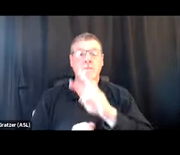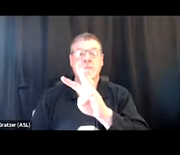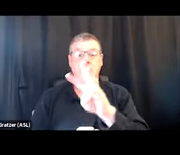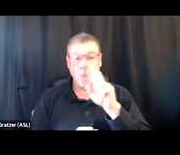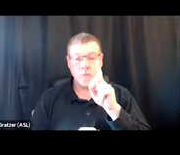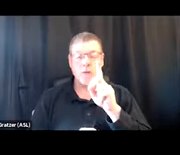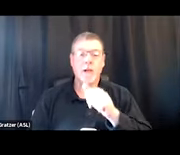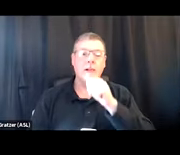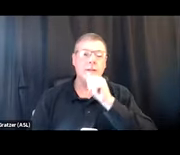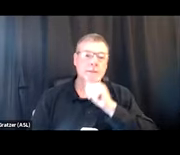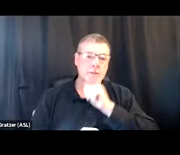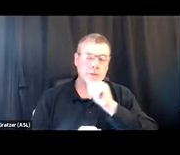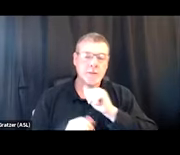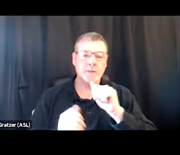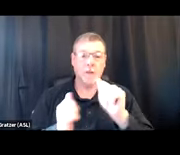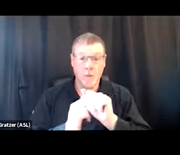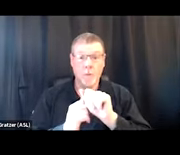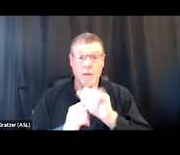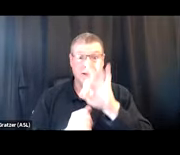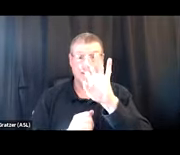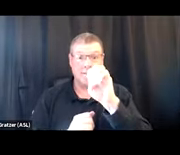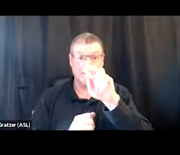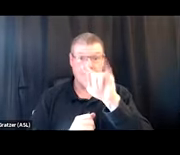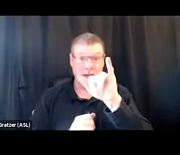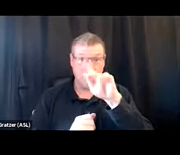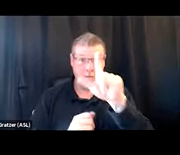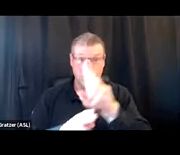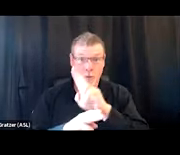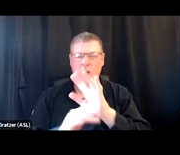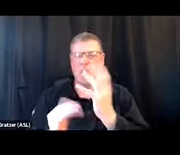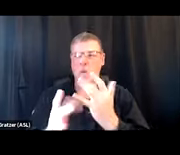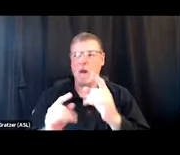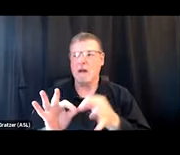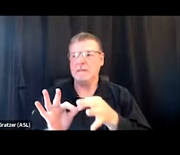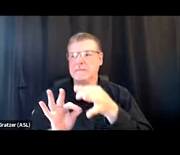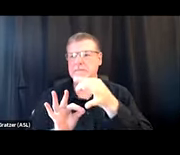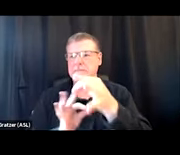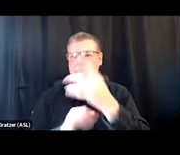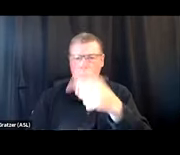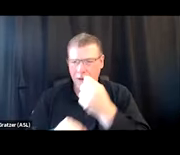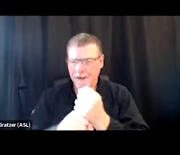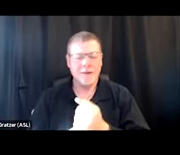that comes quickly with fentanyl use, asking for someone to wait a year before they get help or qualify to get help